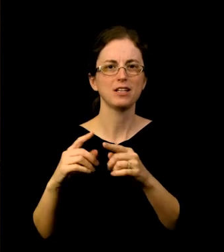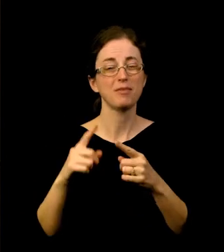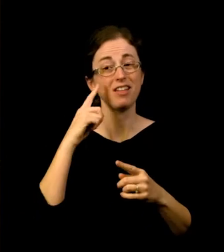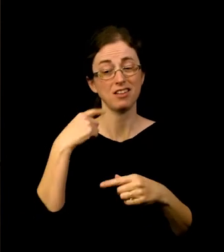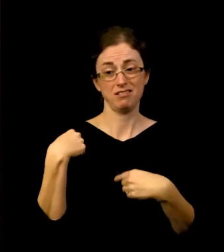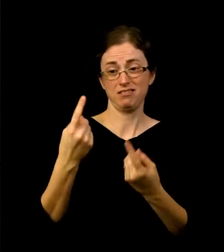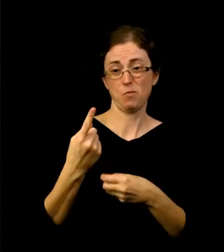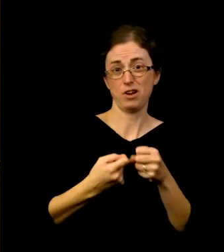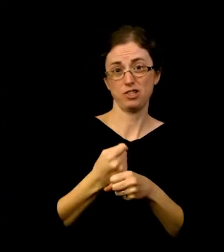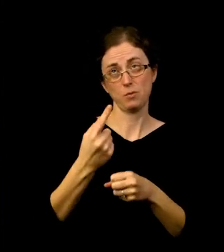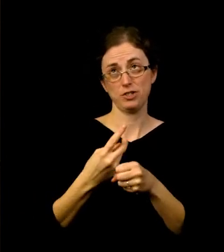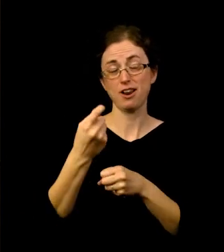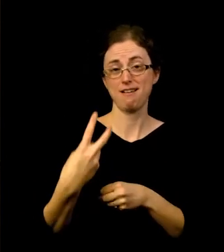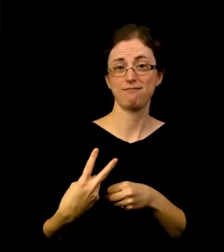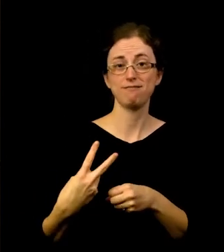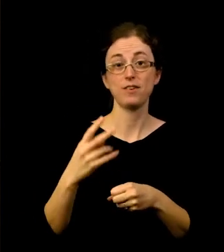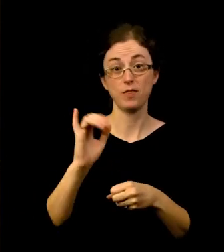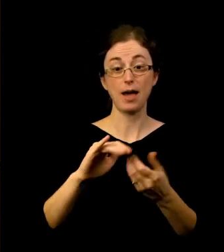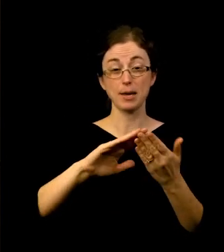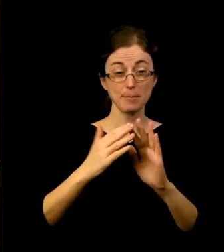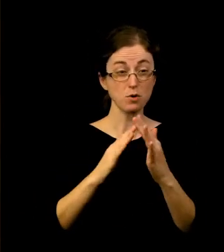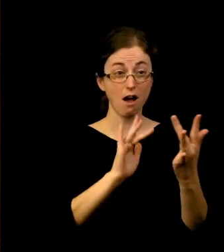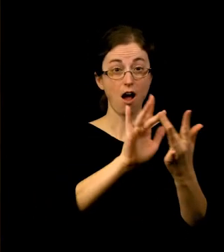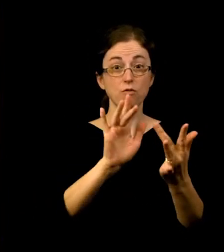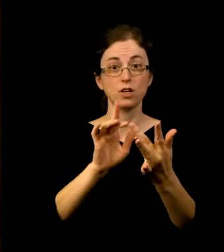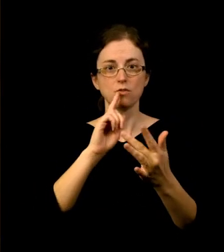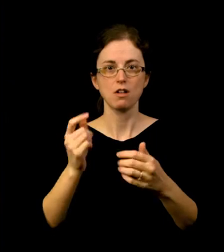that community outreach has upped in tempo, knowing that so many people